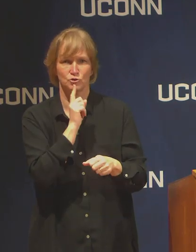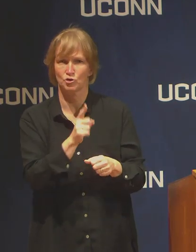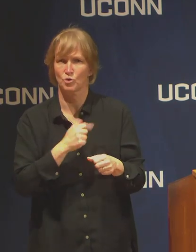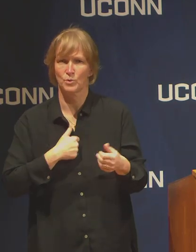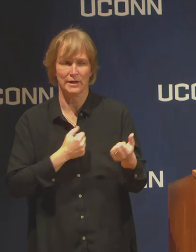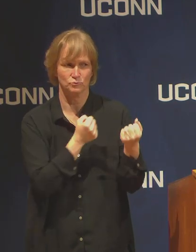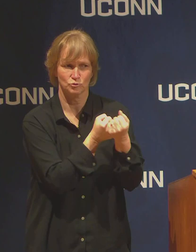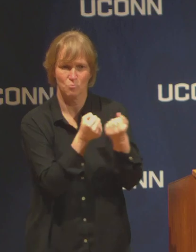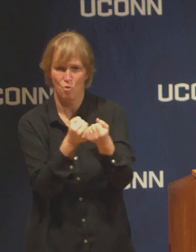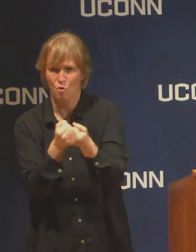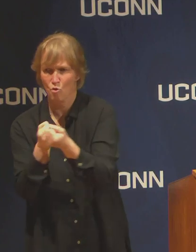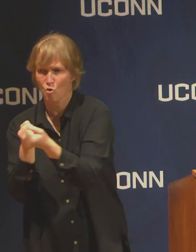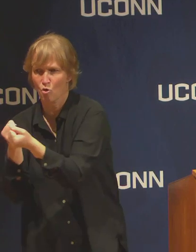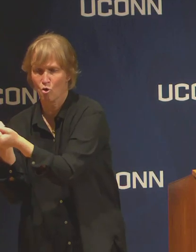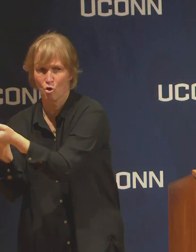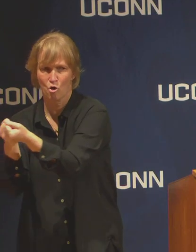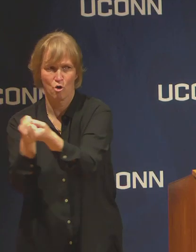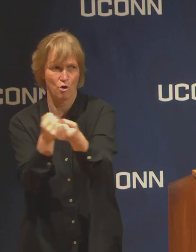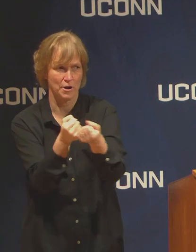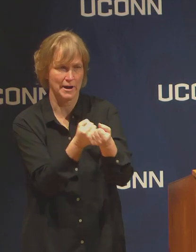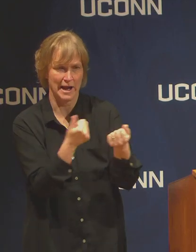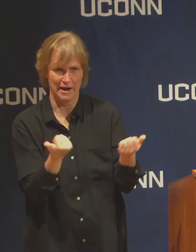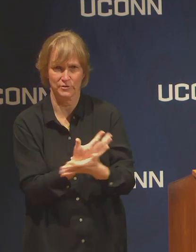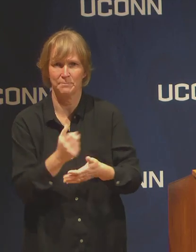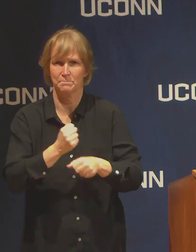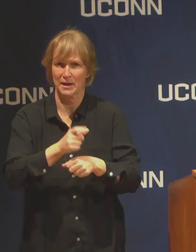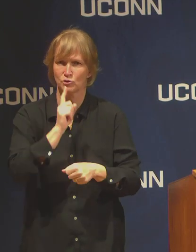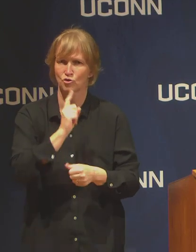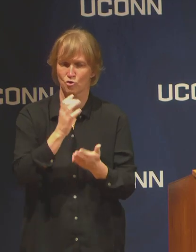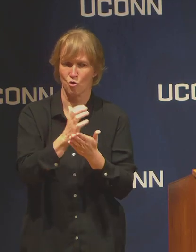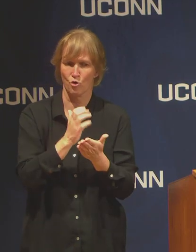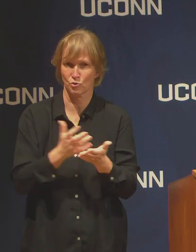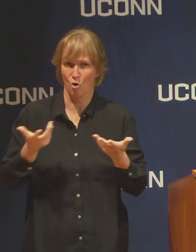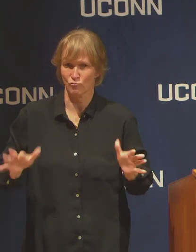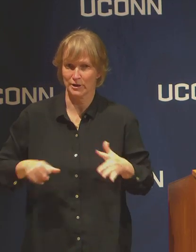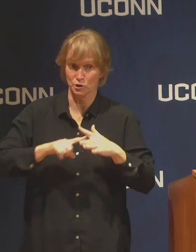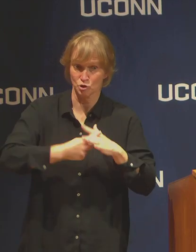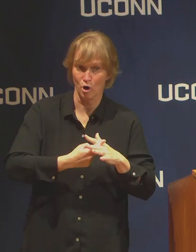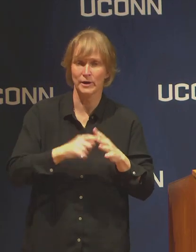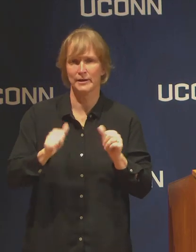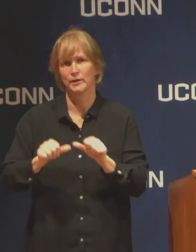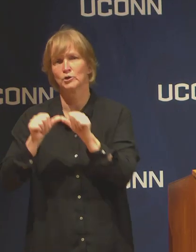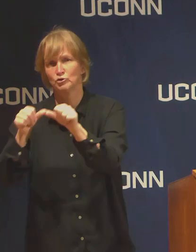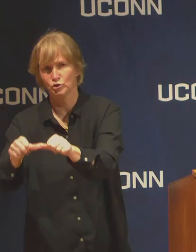place to be sure we can support the courses being offered, but we're starting to talk about summer session.